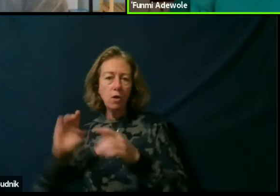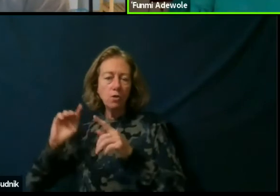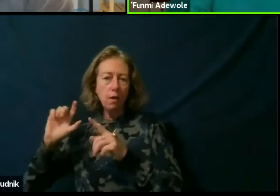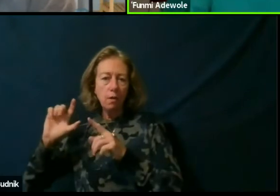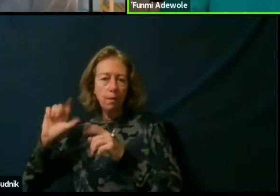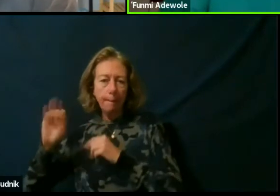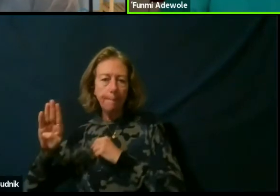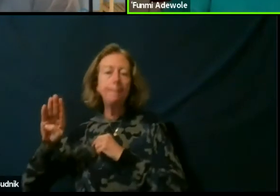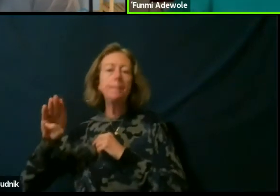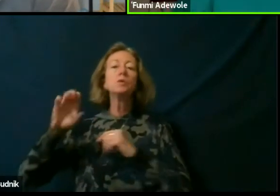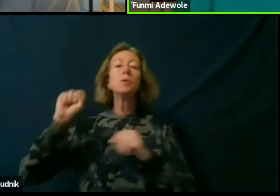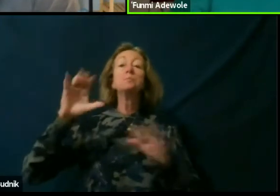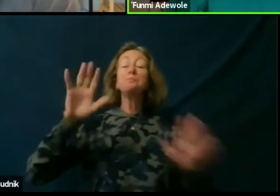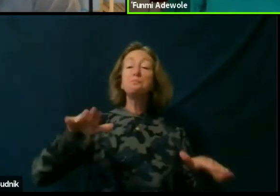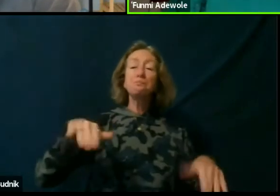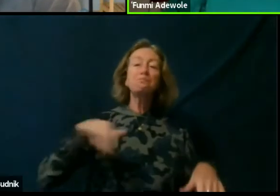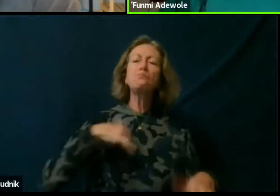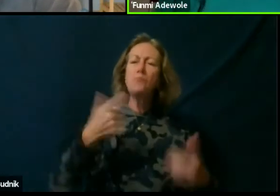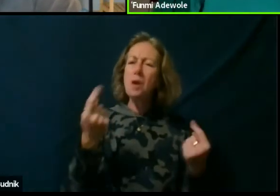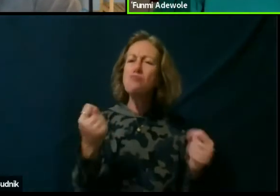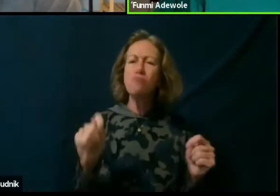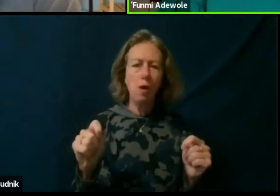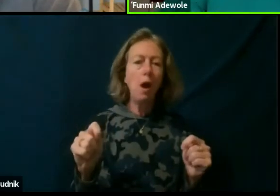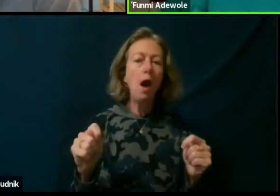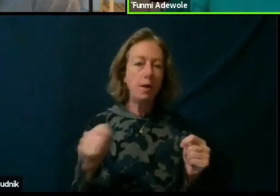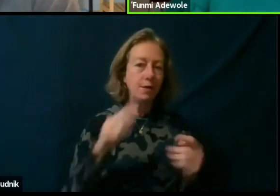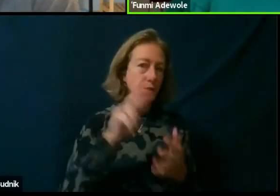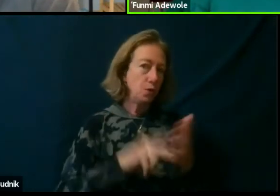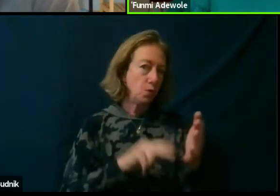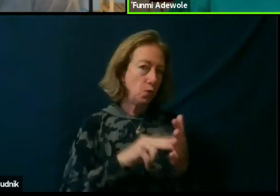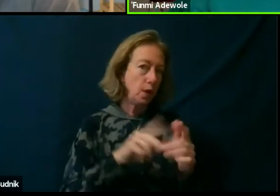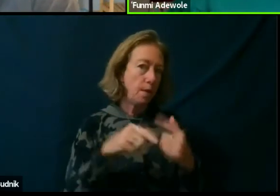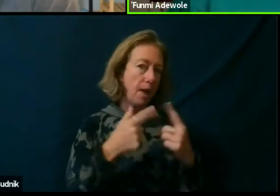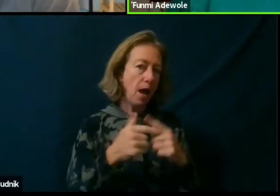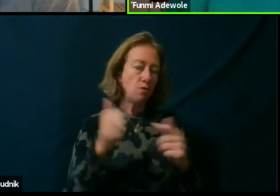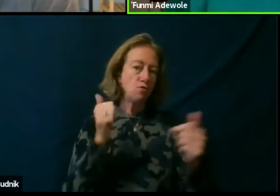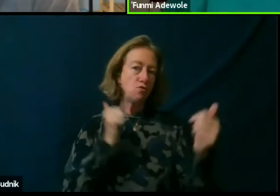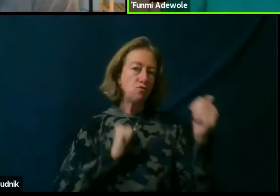I try and read about dramaturgy when I find a book.